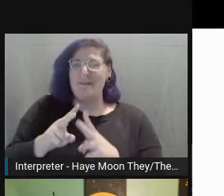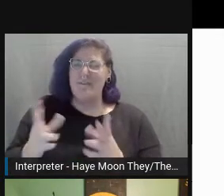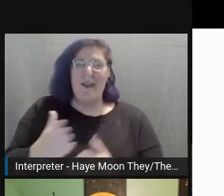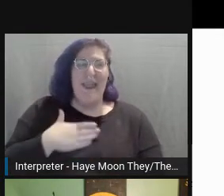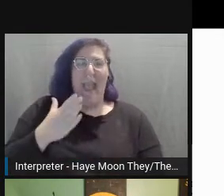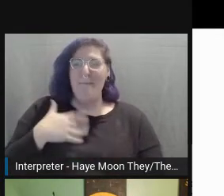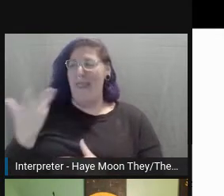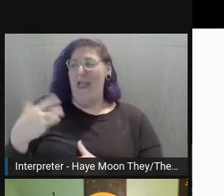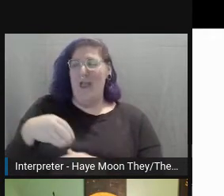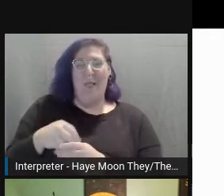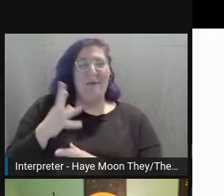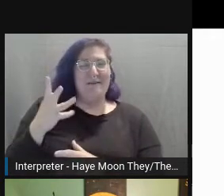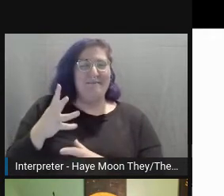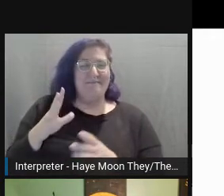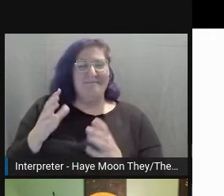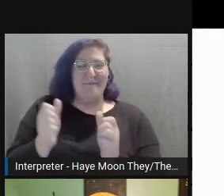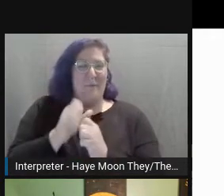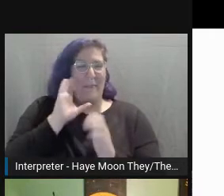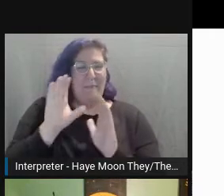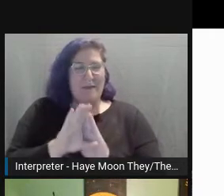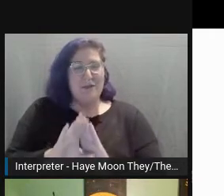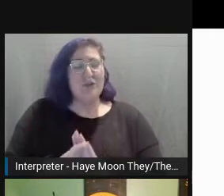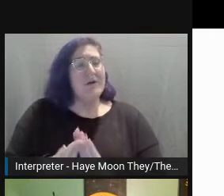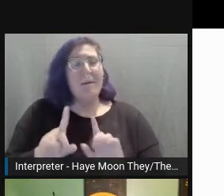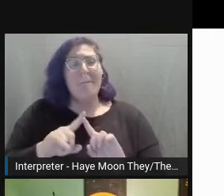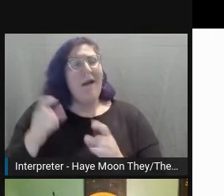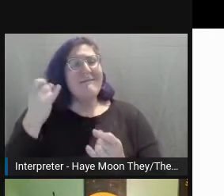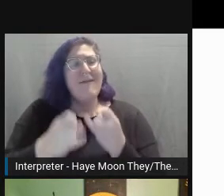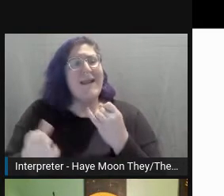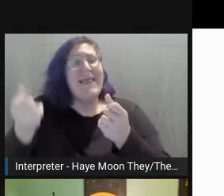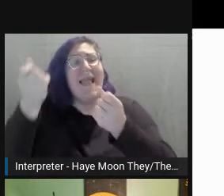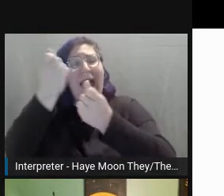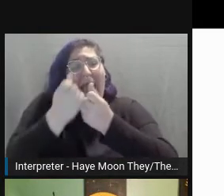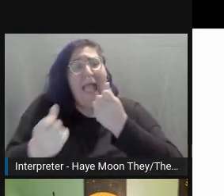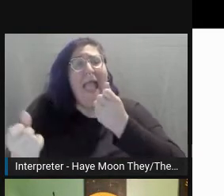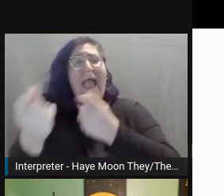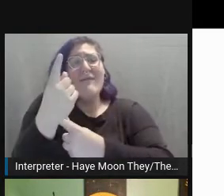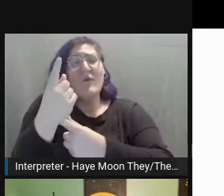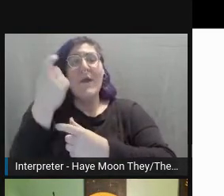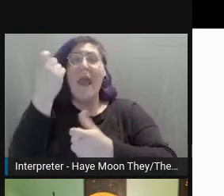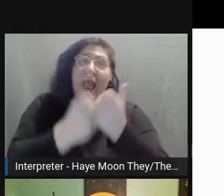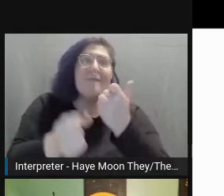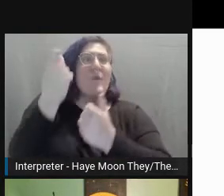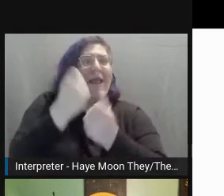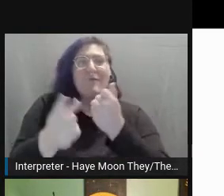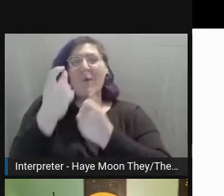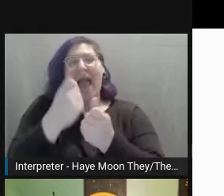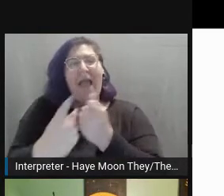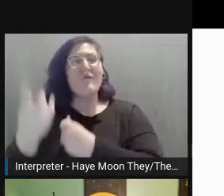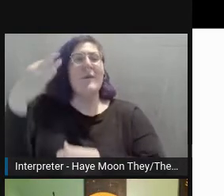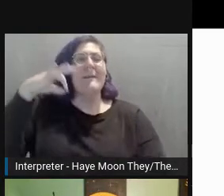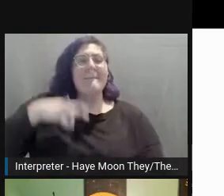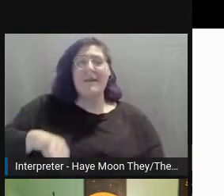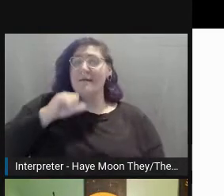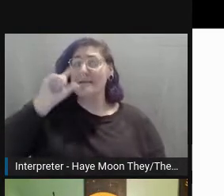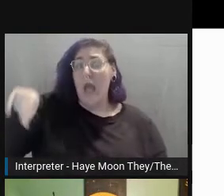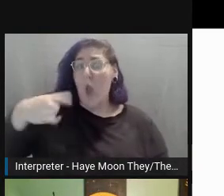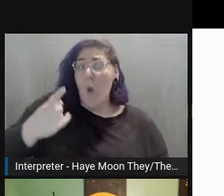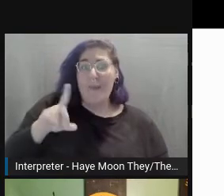Finally, everyone benefits from accessibility. Everyone, everyone, everyone, not just people that are disabled, not just people that ask for accommodations,